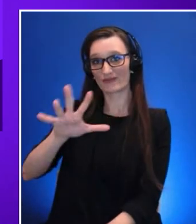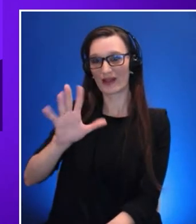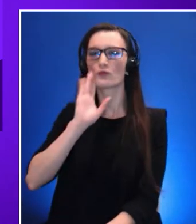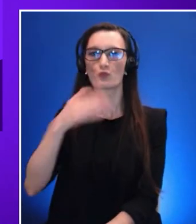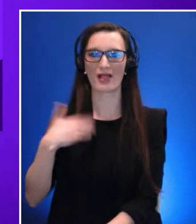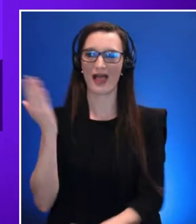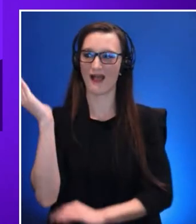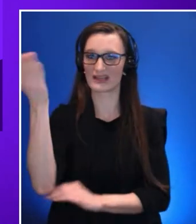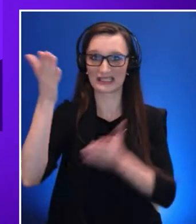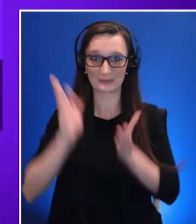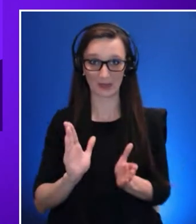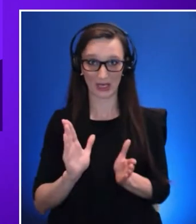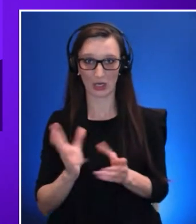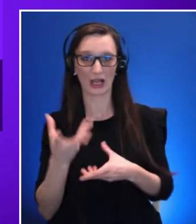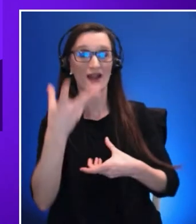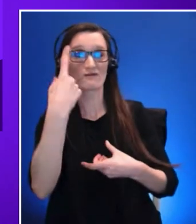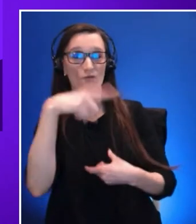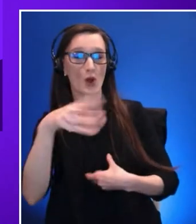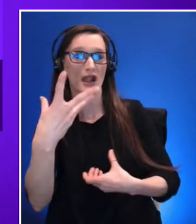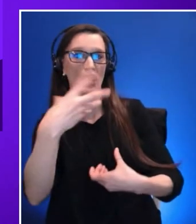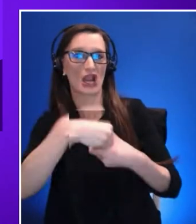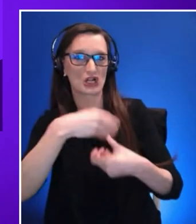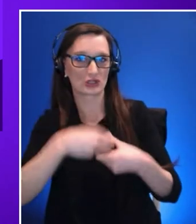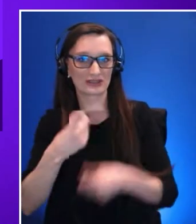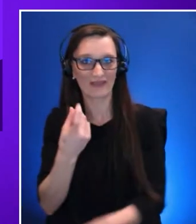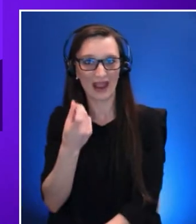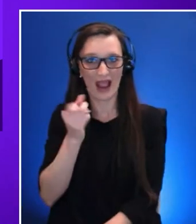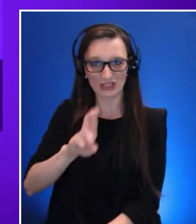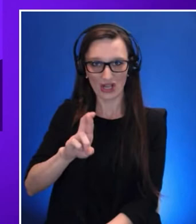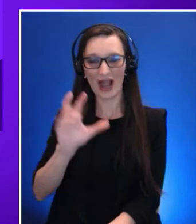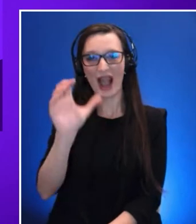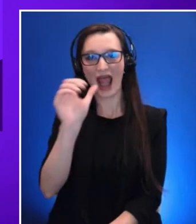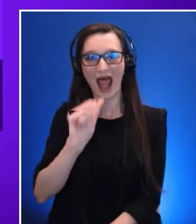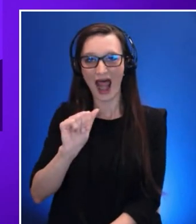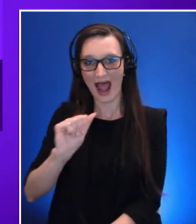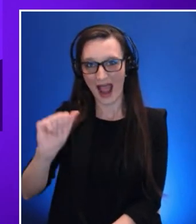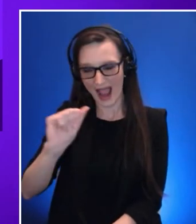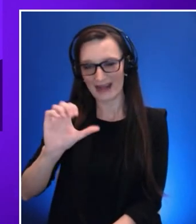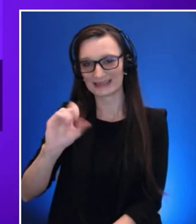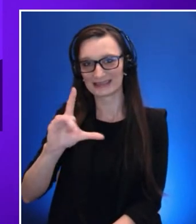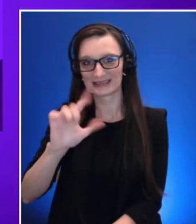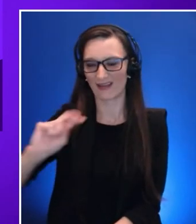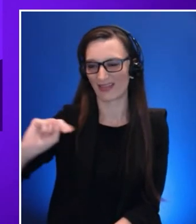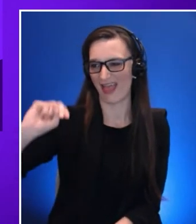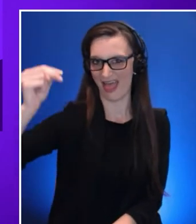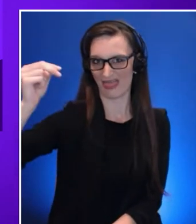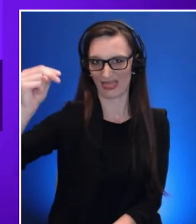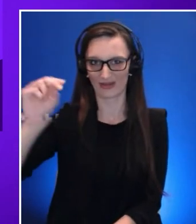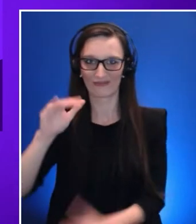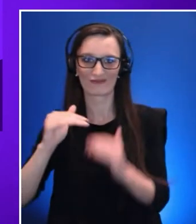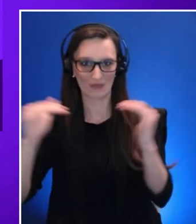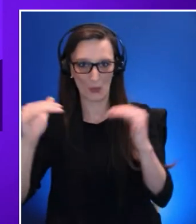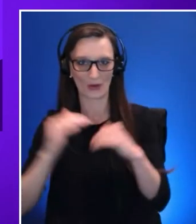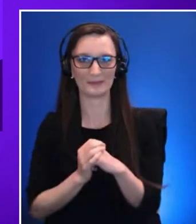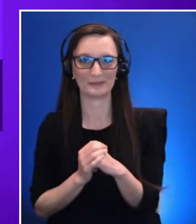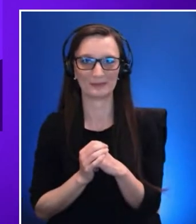at scale the nth floor very cool session I’m looking forward to we'll have a break at 11 15 a.m